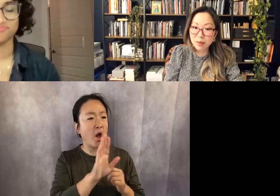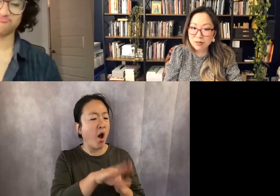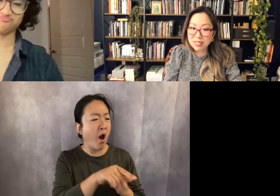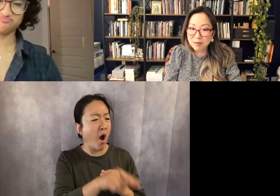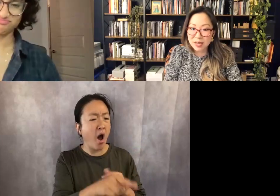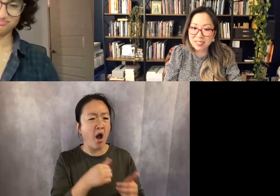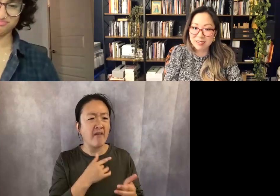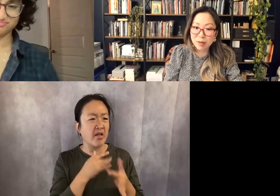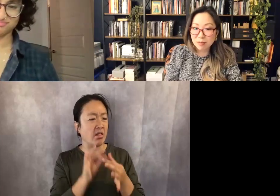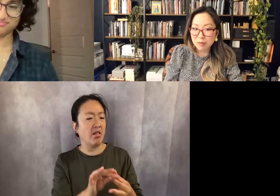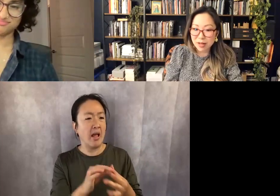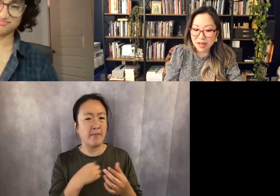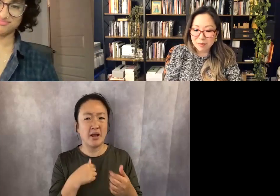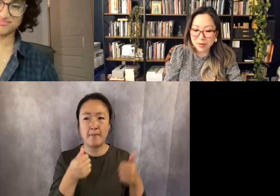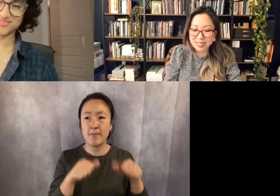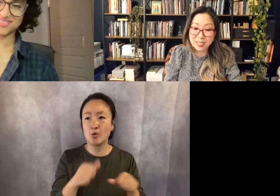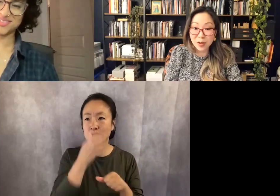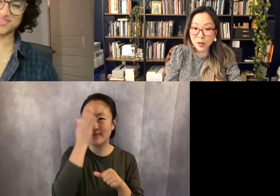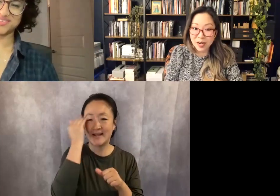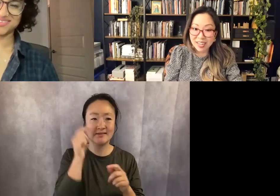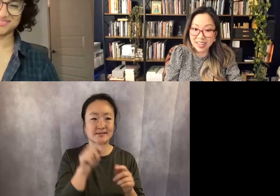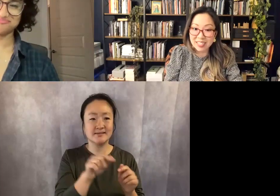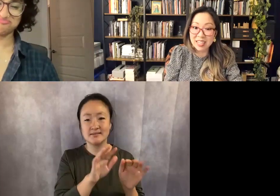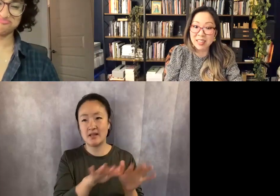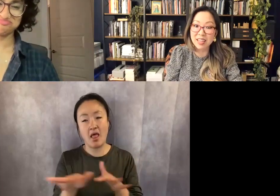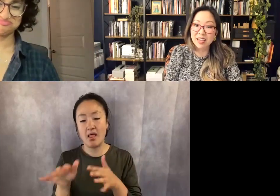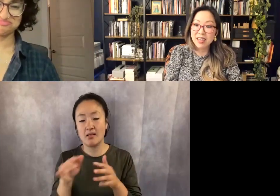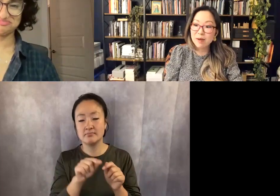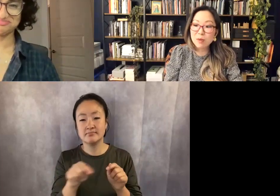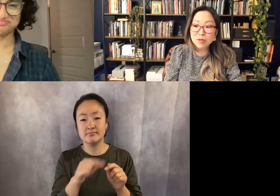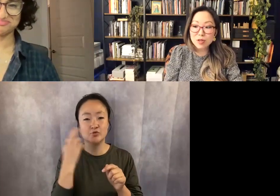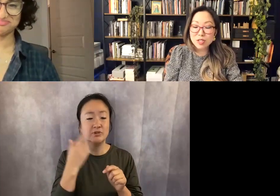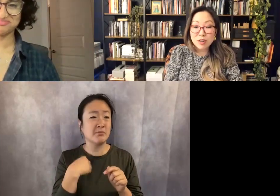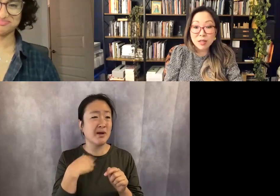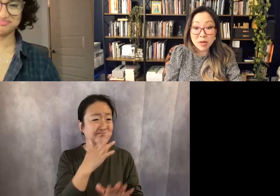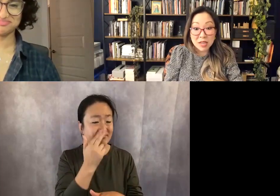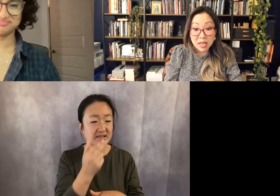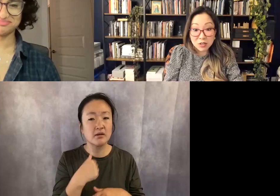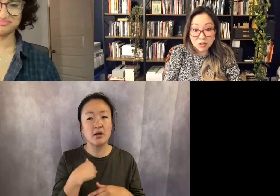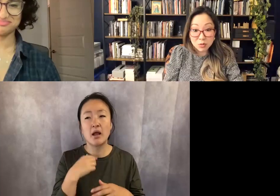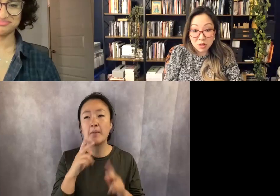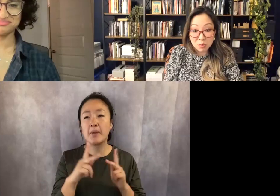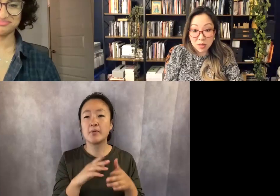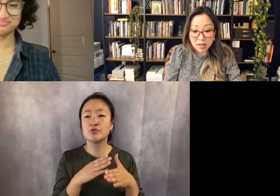post it because of blah blah blah, but it's hilarious and like people start sharing their medications with me.